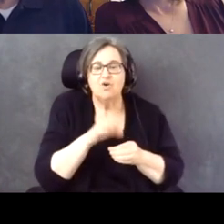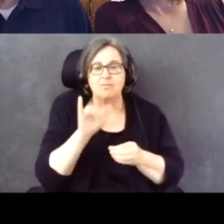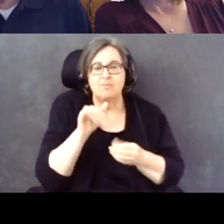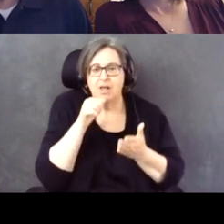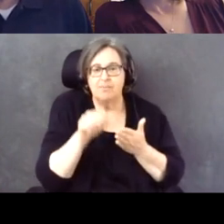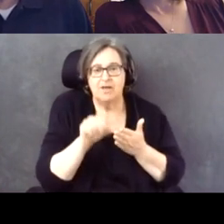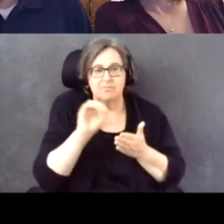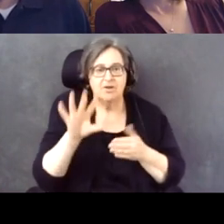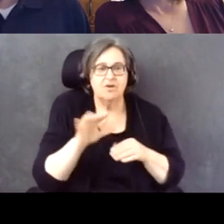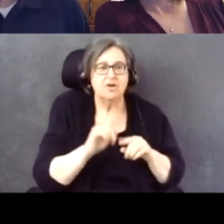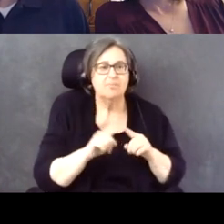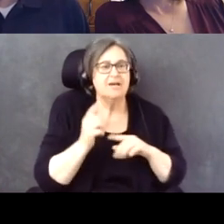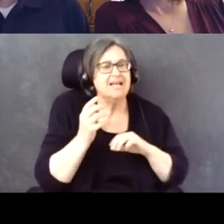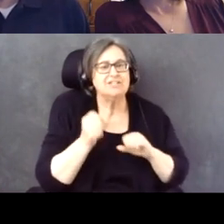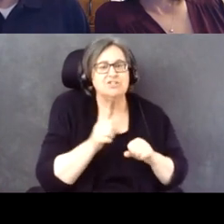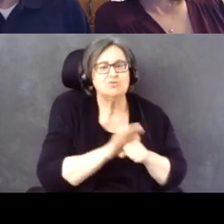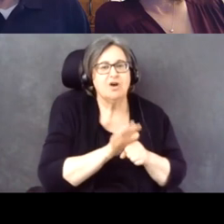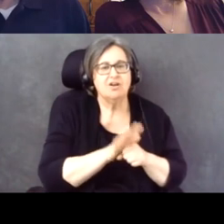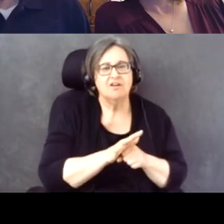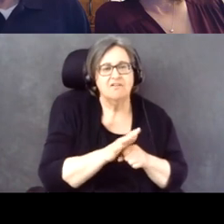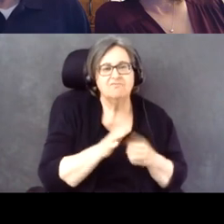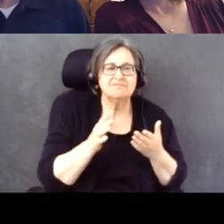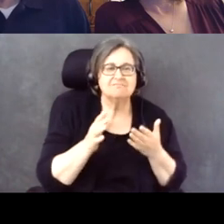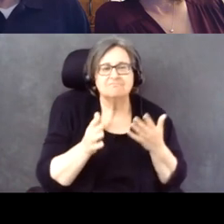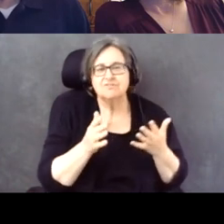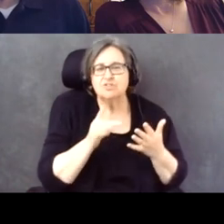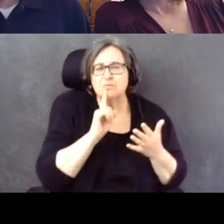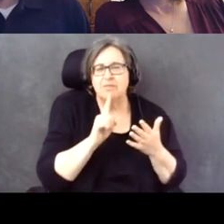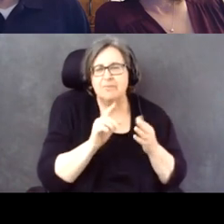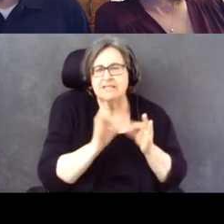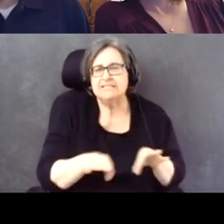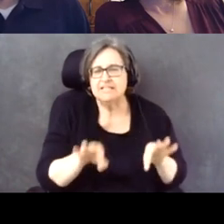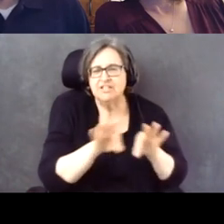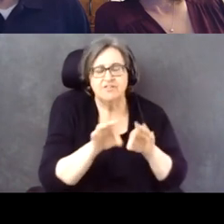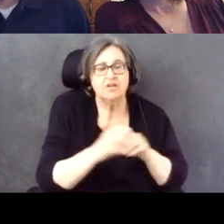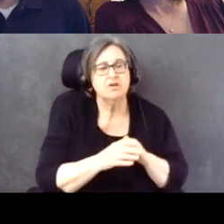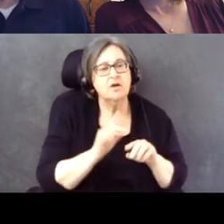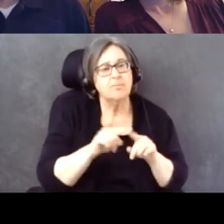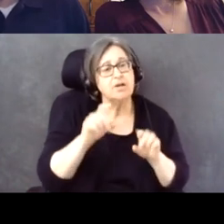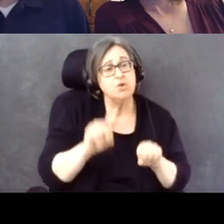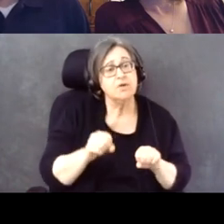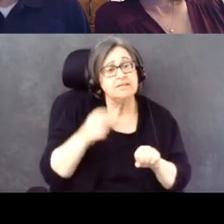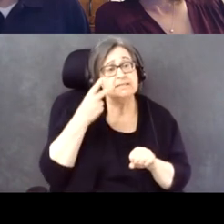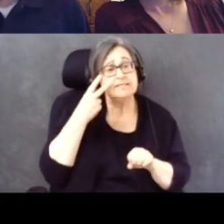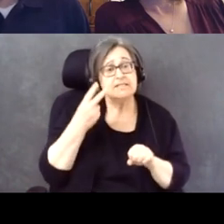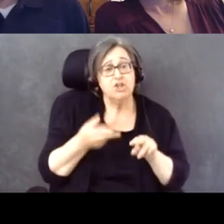mail. Still, it's interesting looking at the increase in voter turnout.